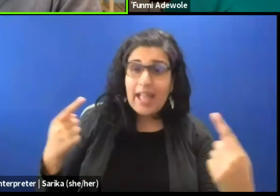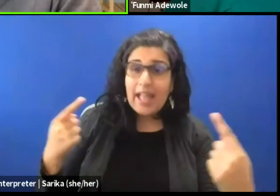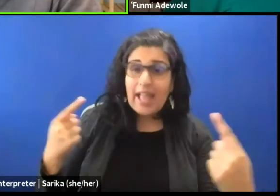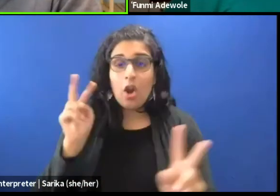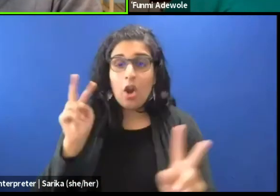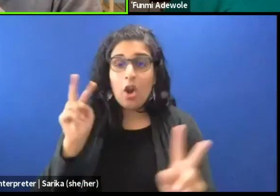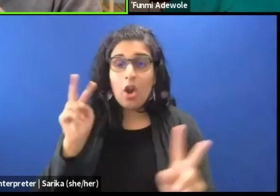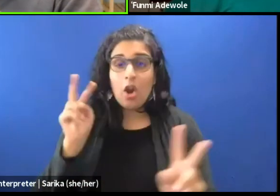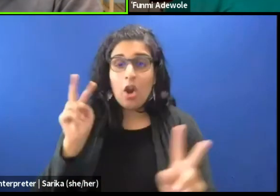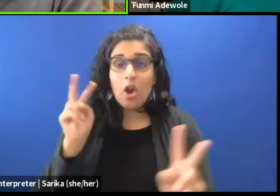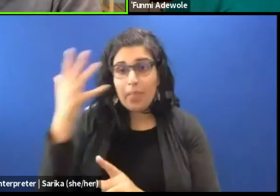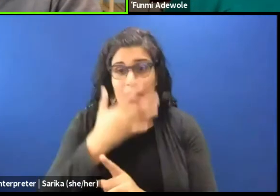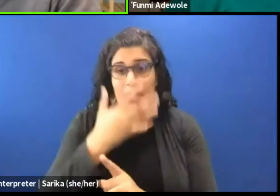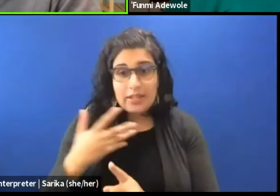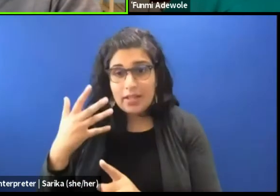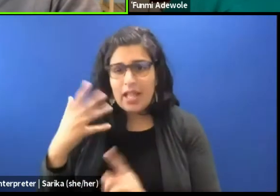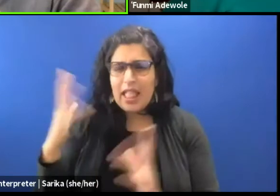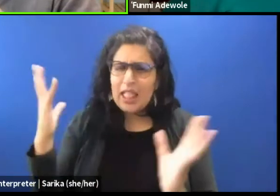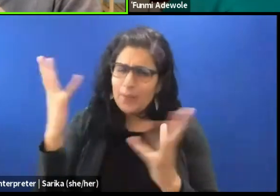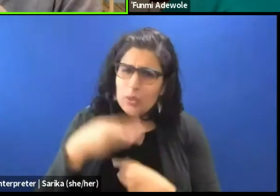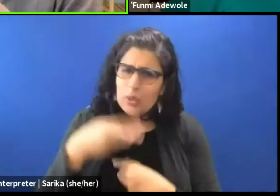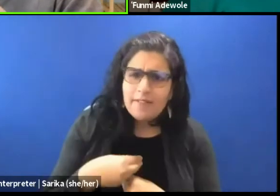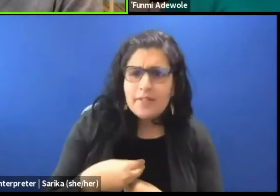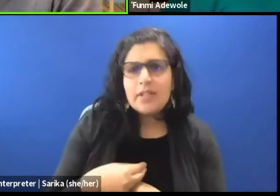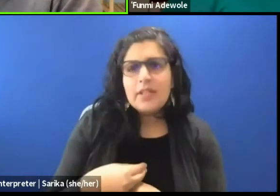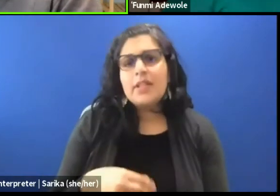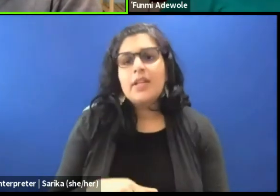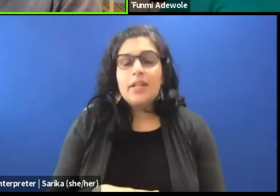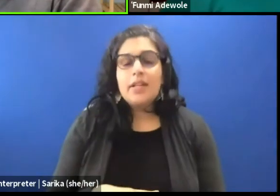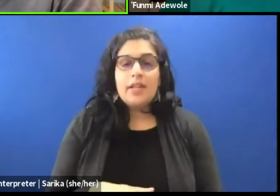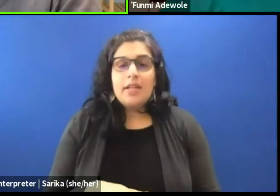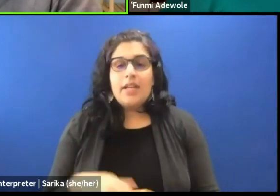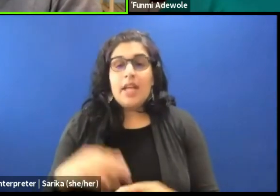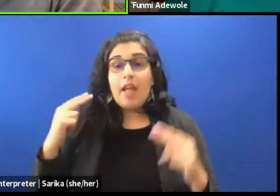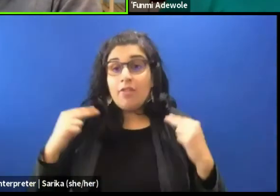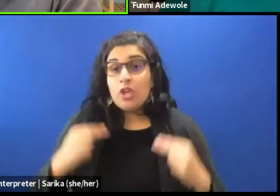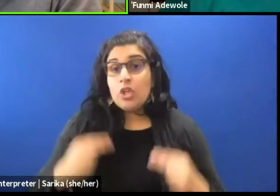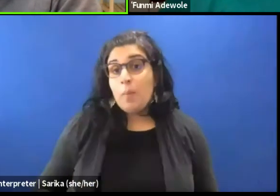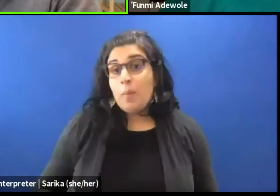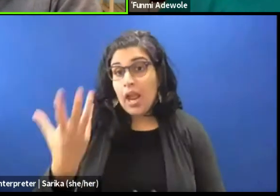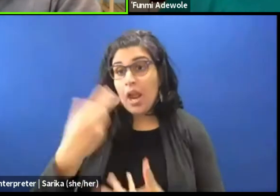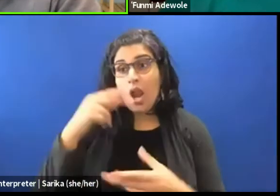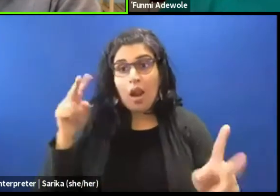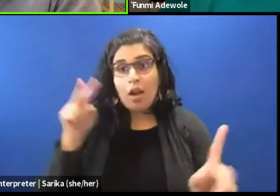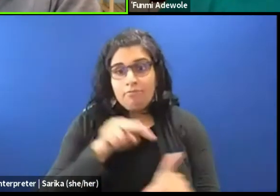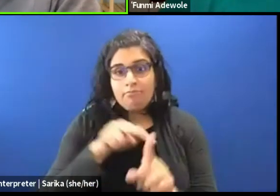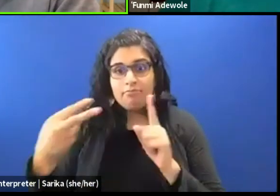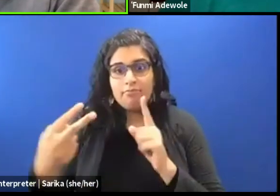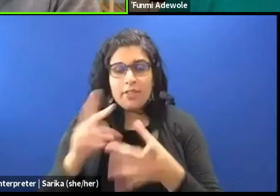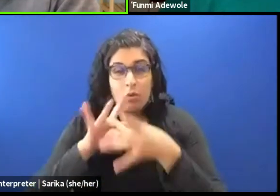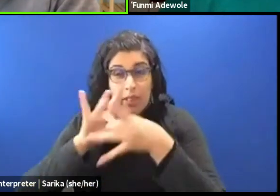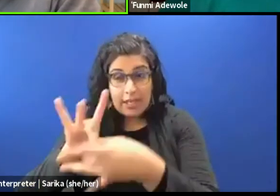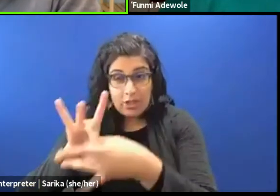you know the beauty of the performance and all of that. And looking at it from the humane perspective and so it's about relationality not transaction.